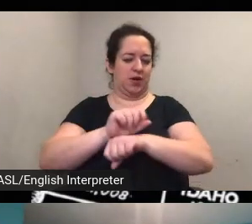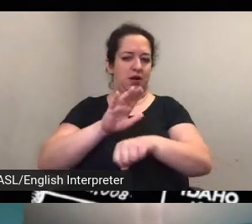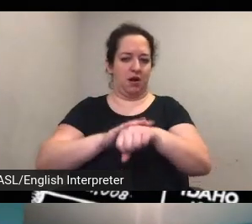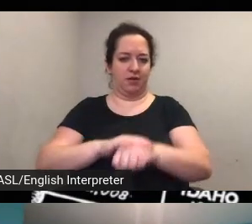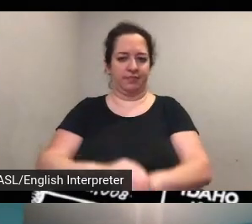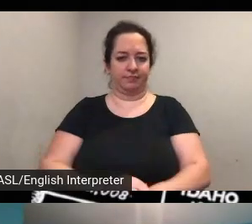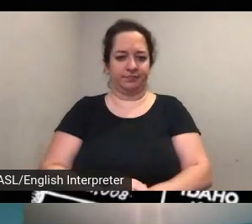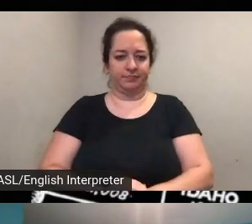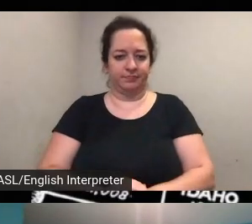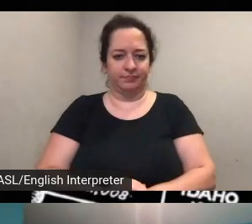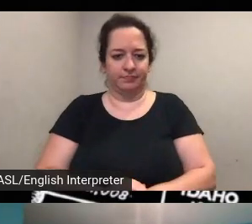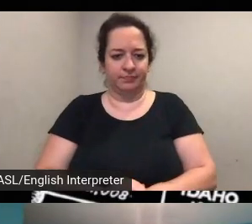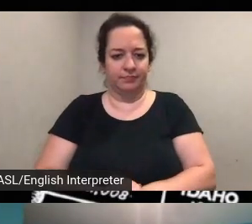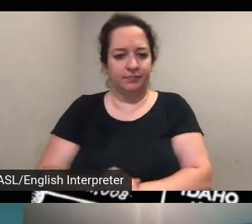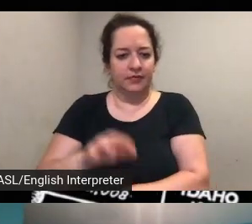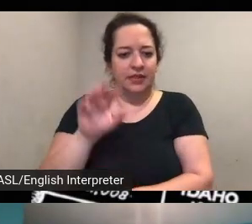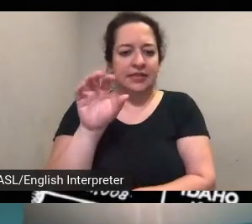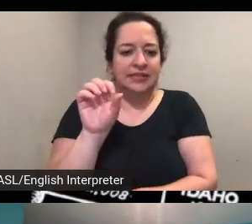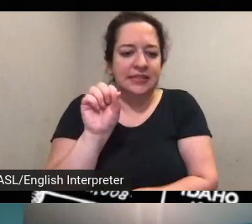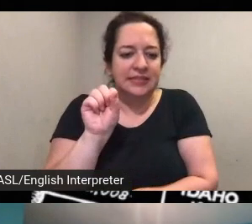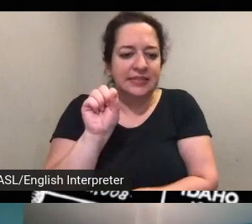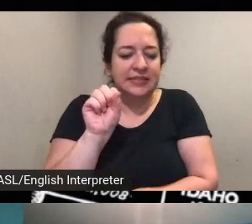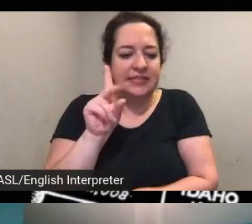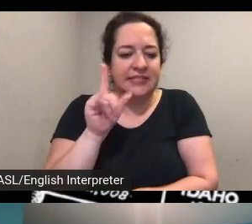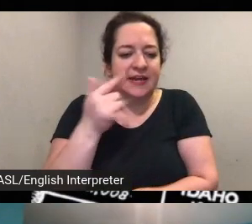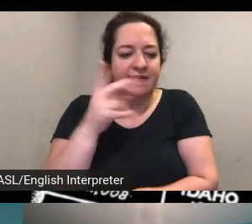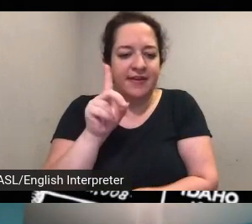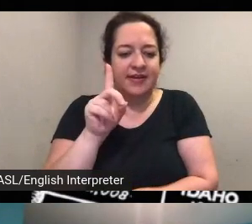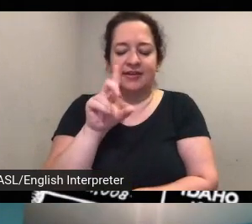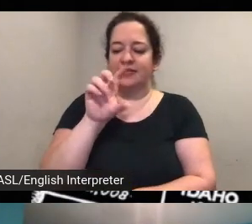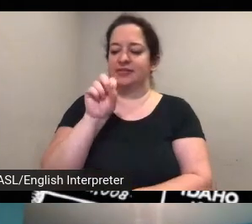and i would add that the storymap platform is very flexible